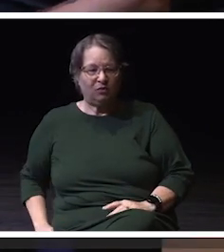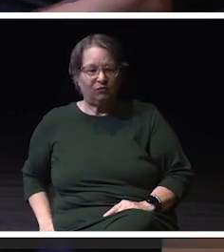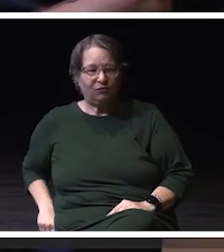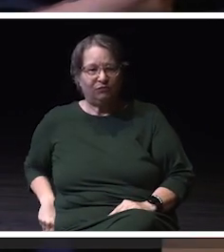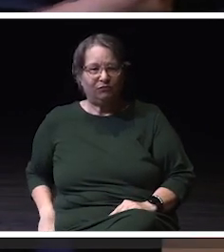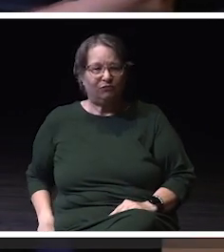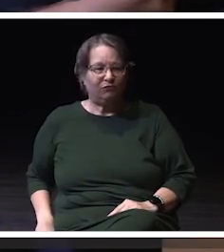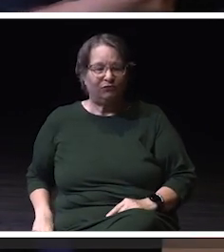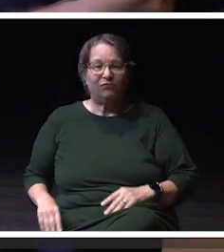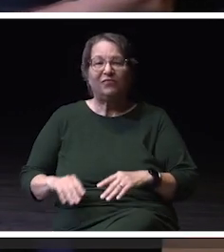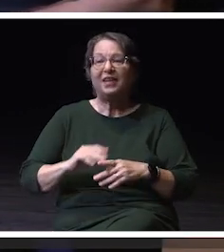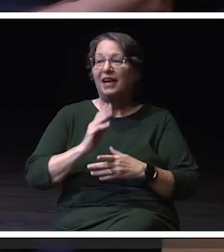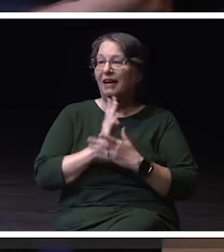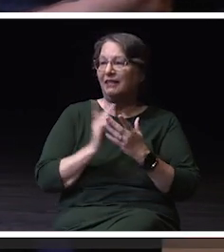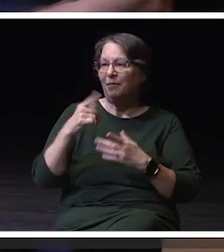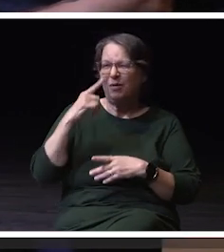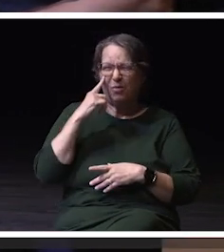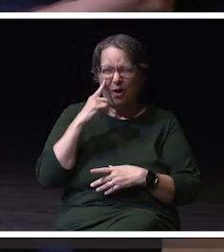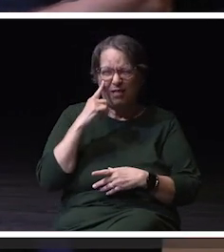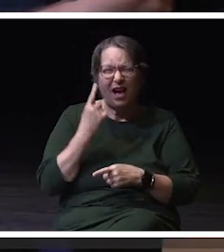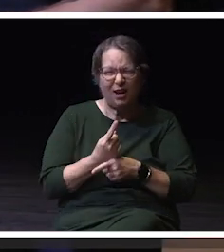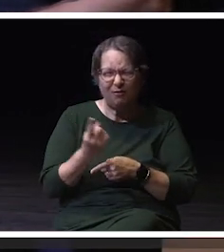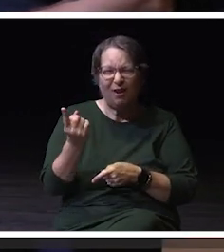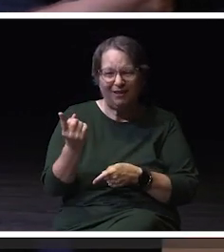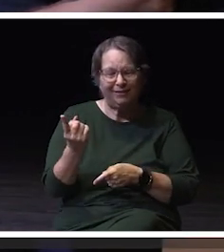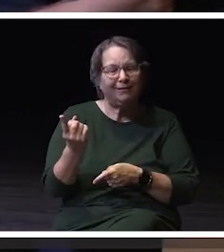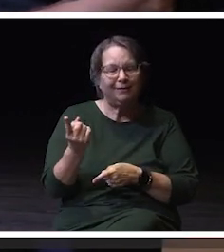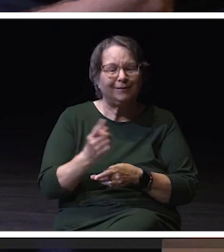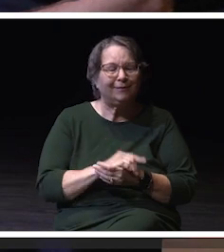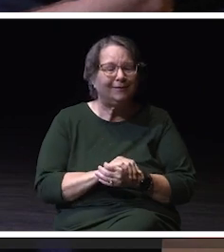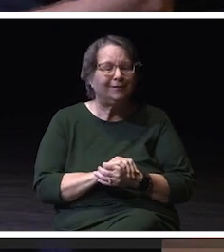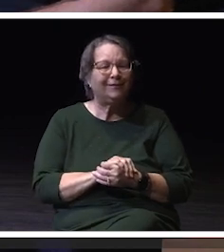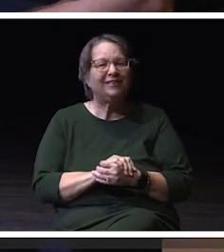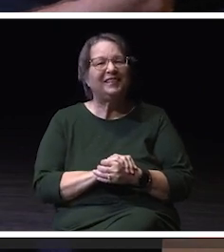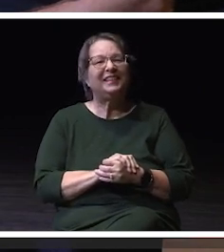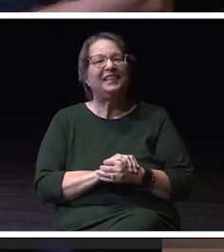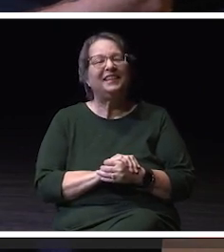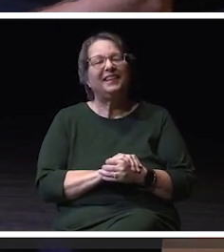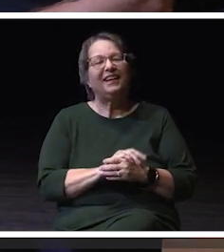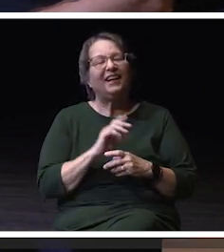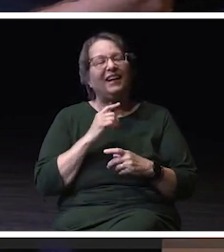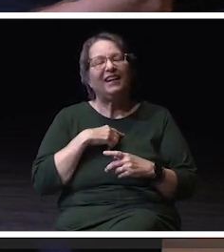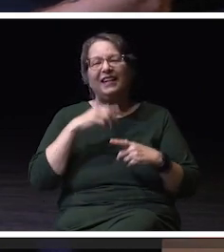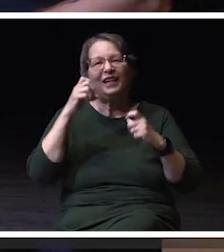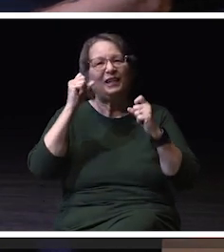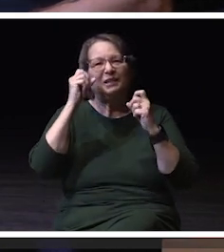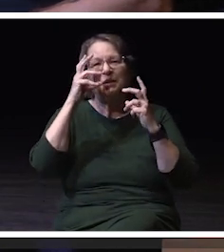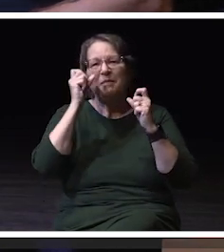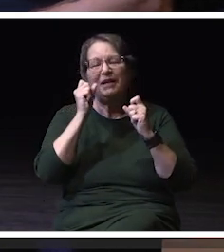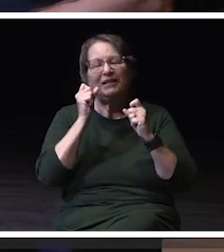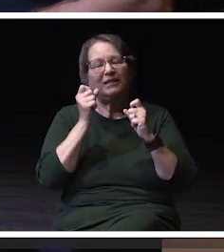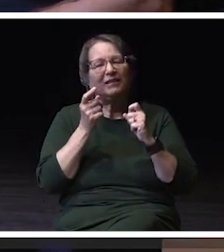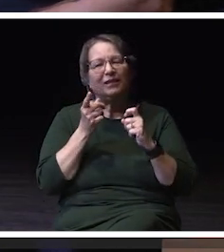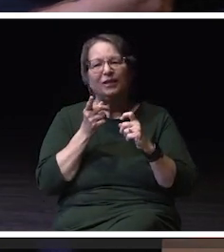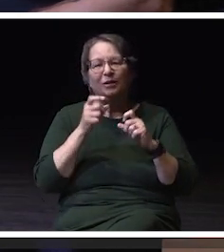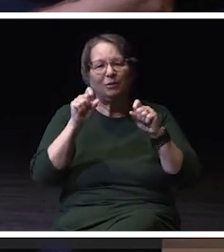Some of you thought that right? It's just amazing what what you can do in terms of the public safety